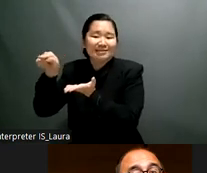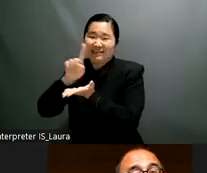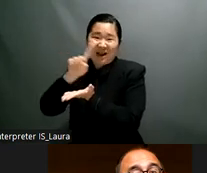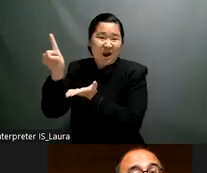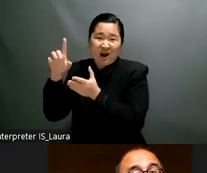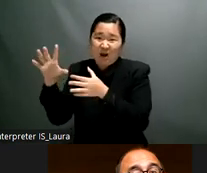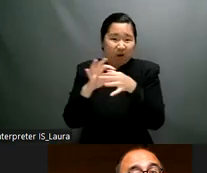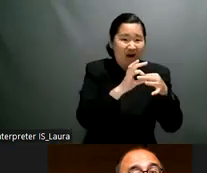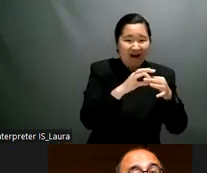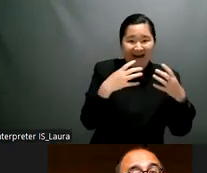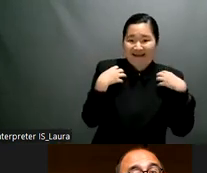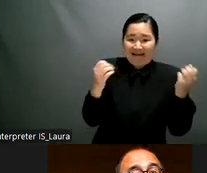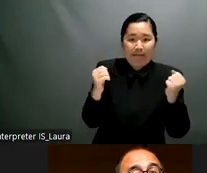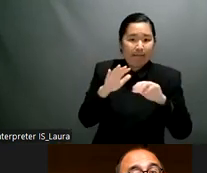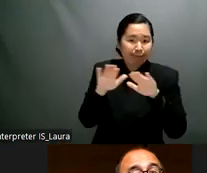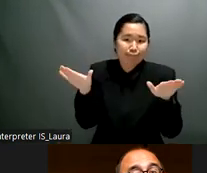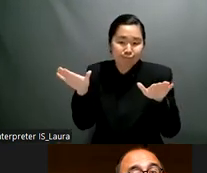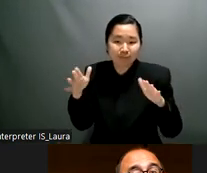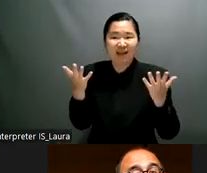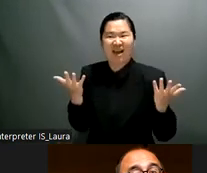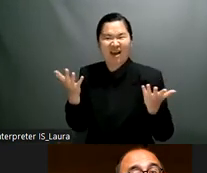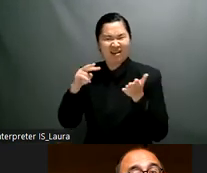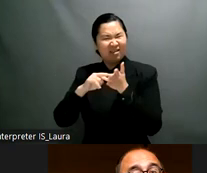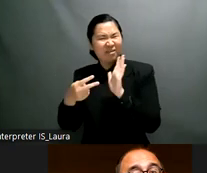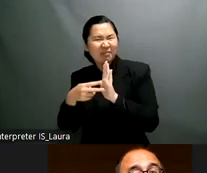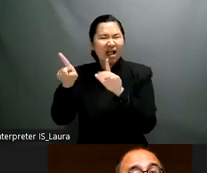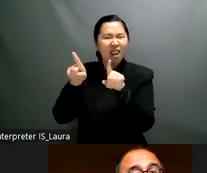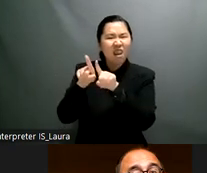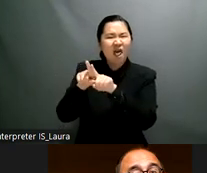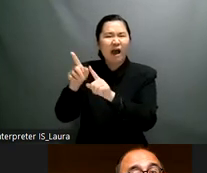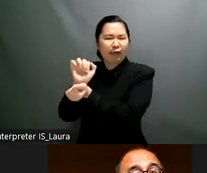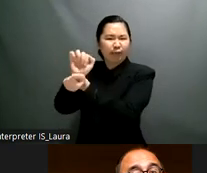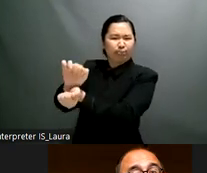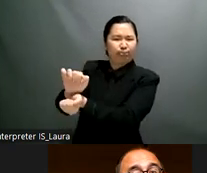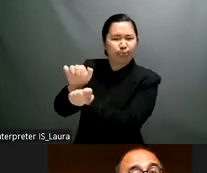through the ministries that oversees and is responsible for this institution which